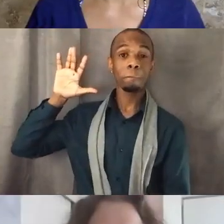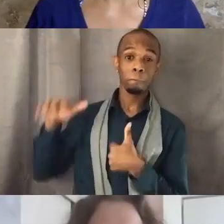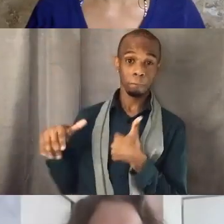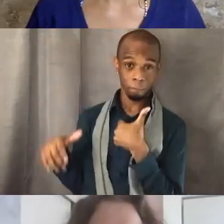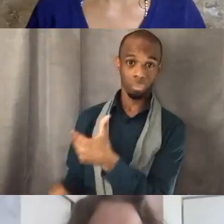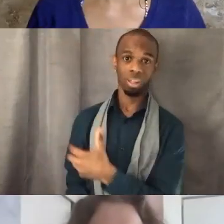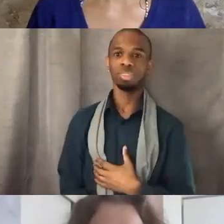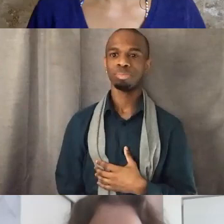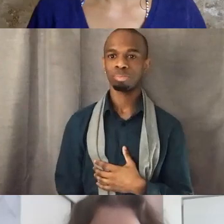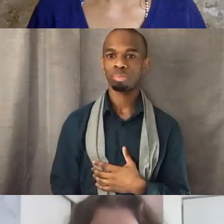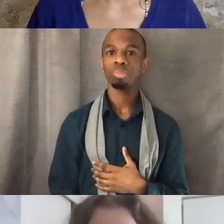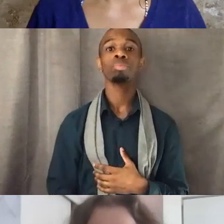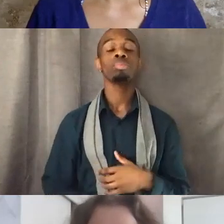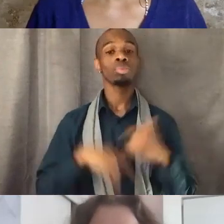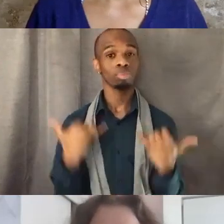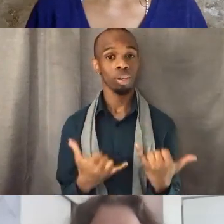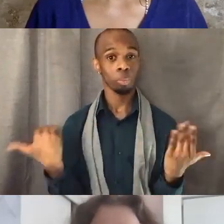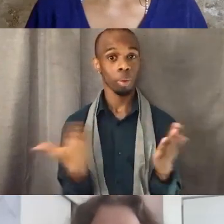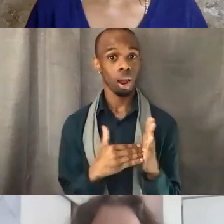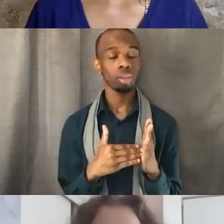Take a deep breath in (inhales)